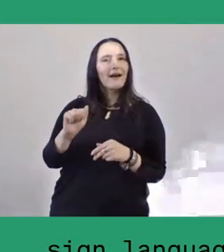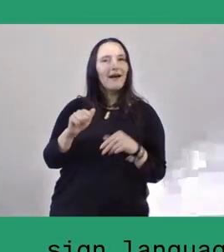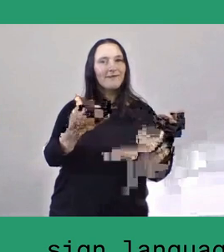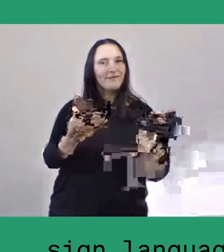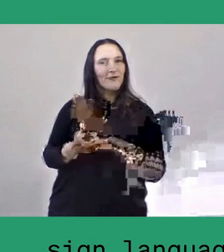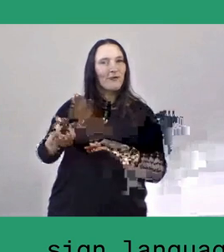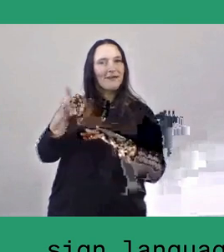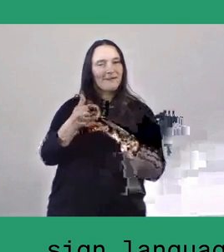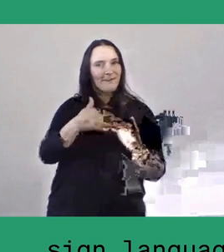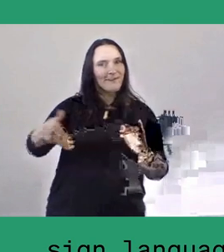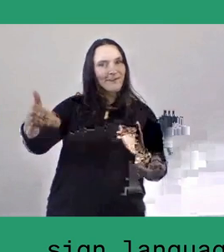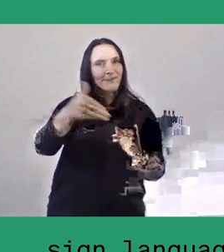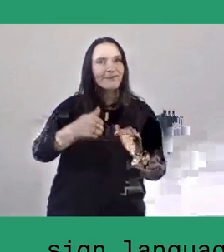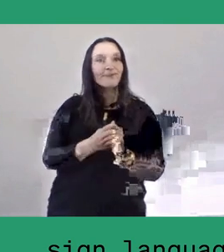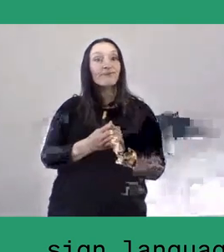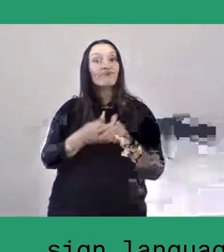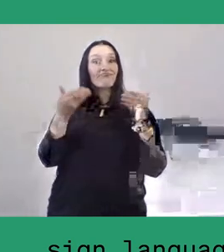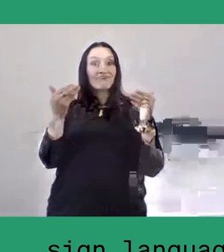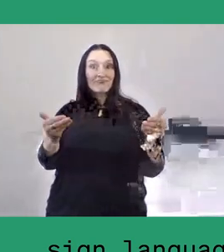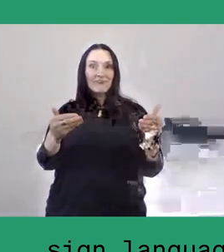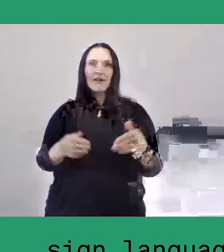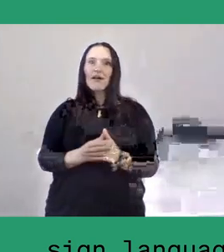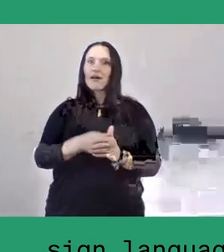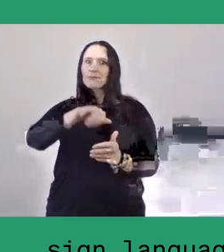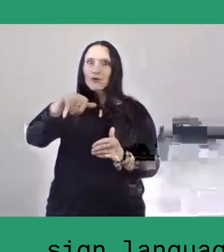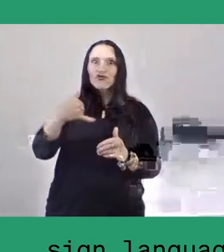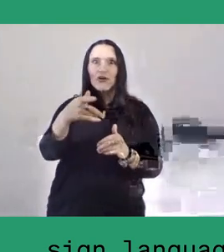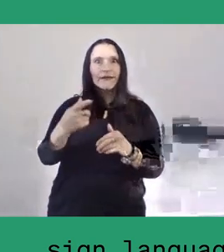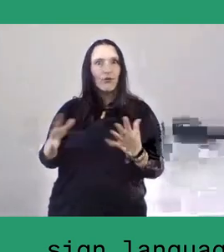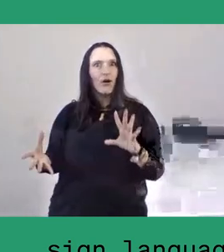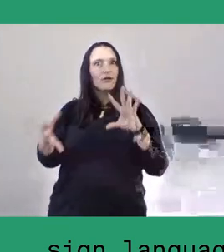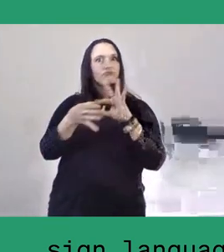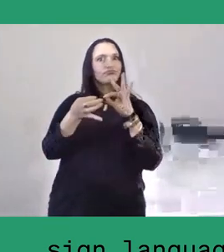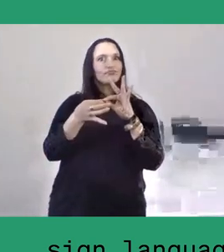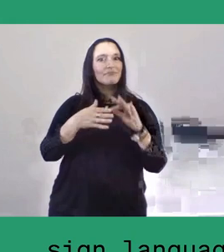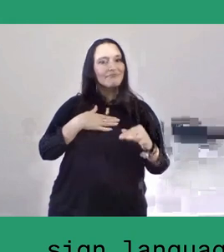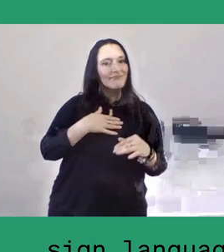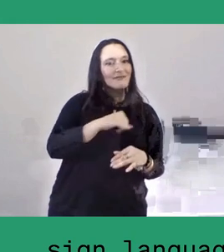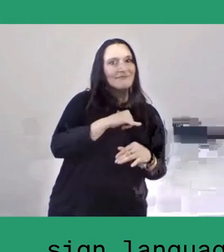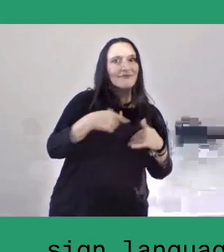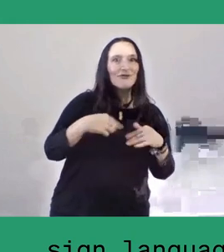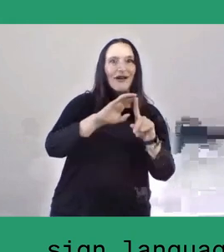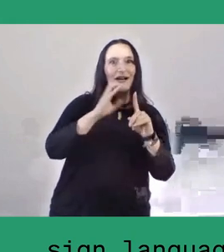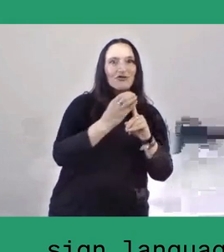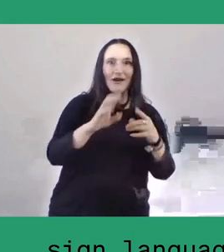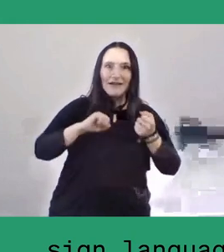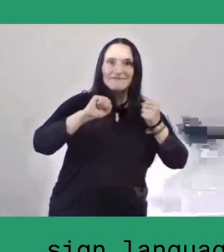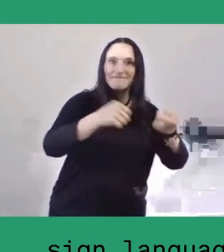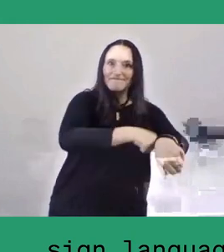The project very much overlaps with my interests and my cultural activism in the past four years.